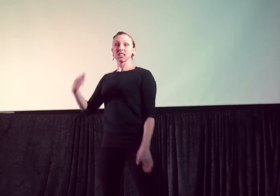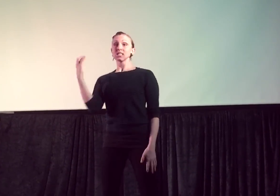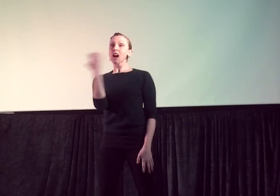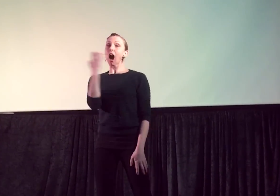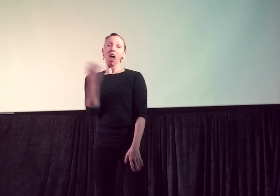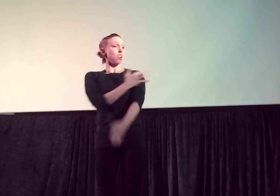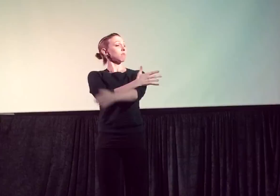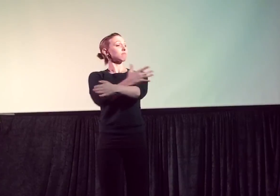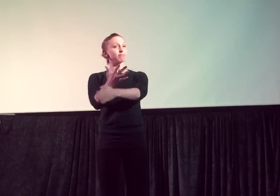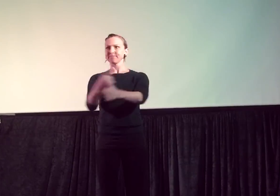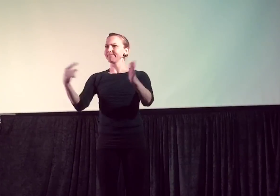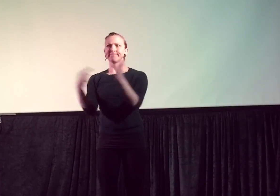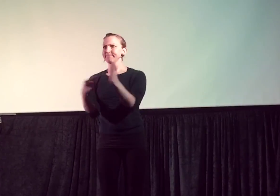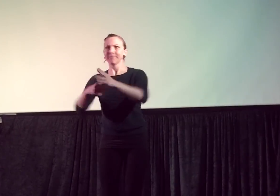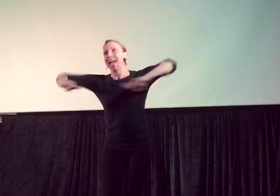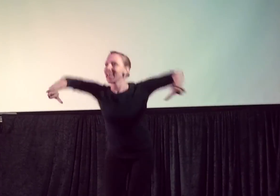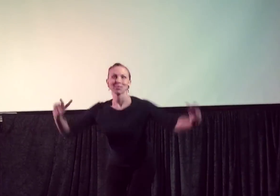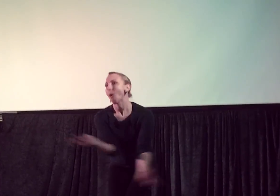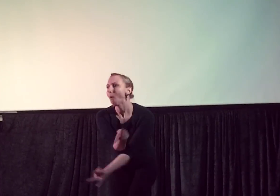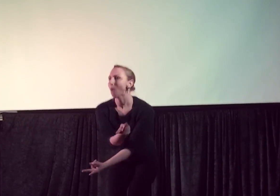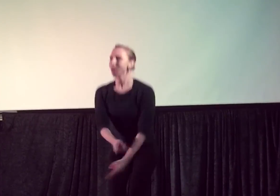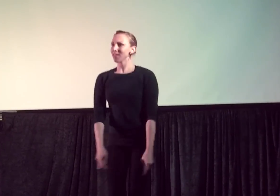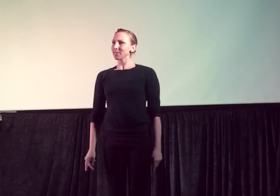The cold never bothered me anyway.